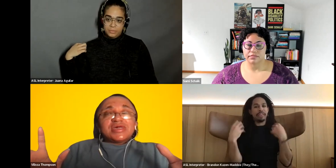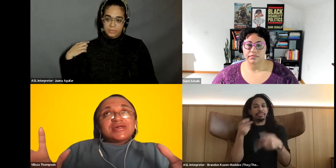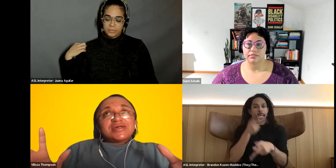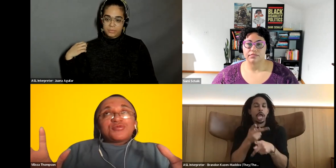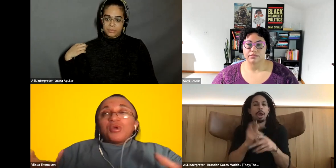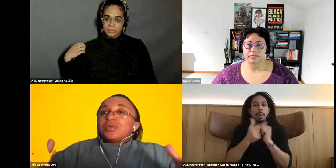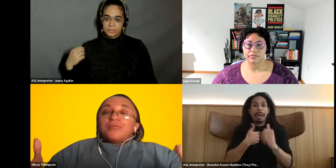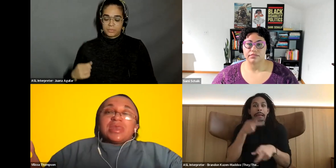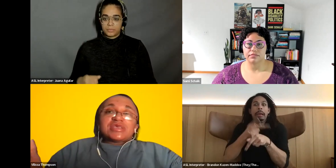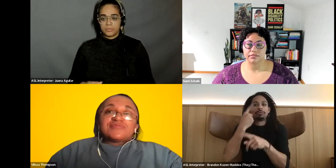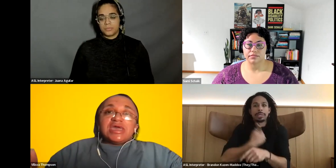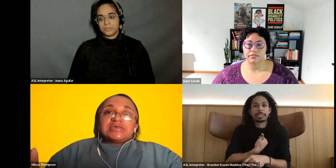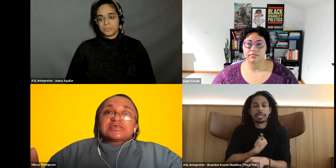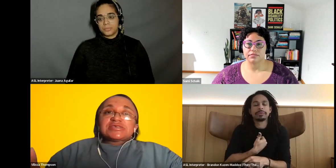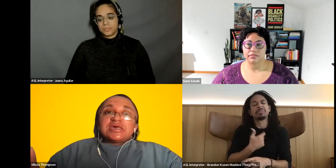Vilissa Thompson: growing up in that space.